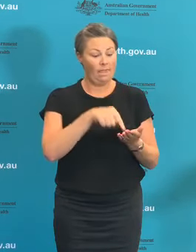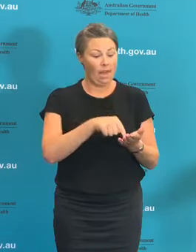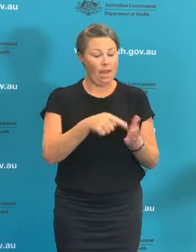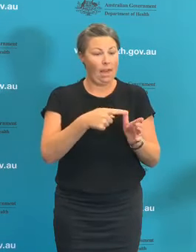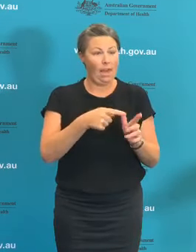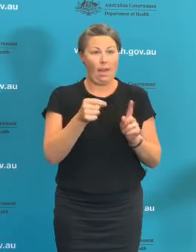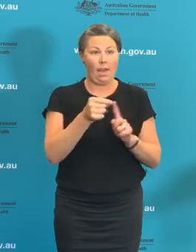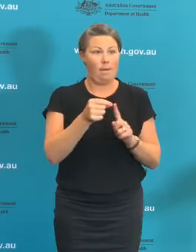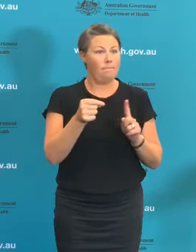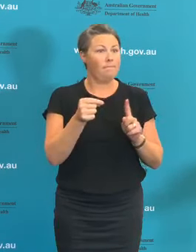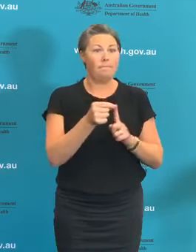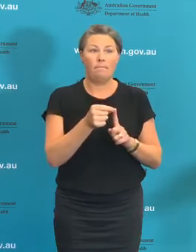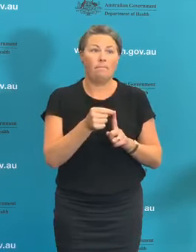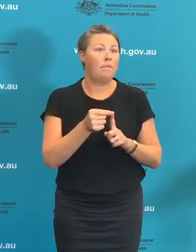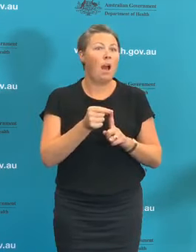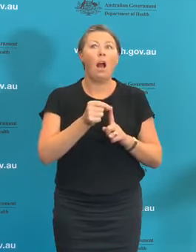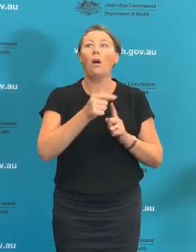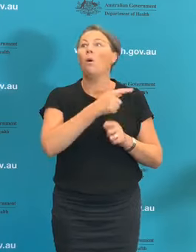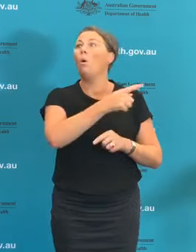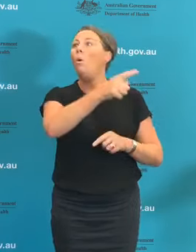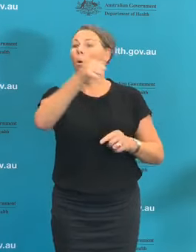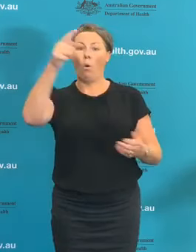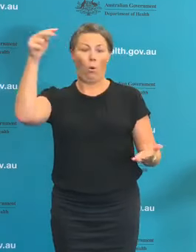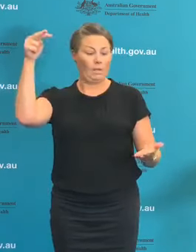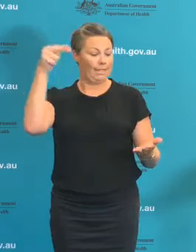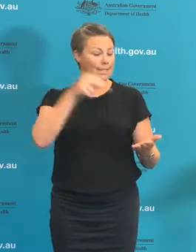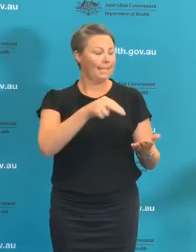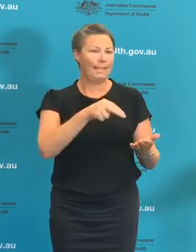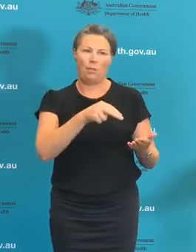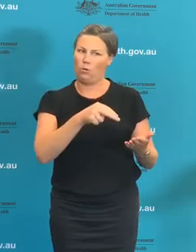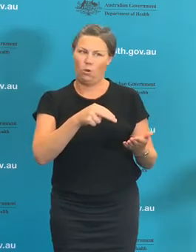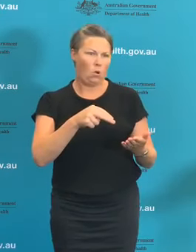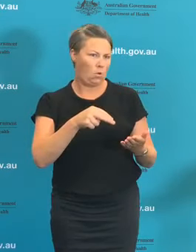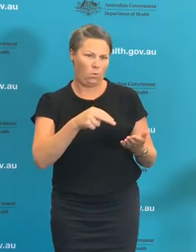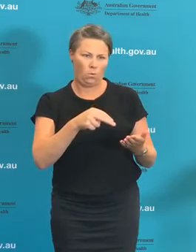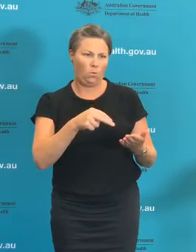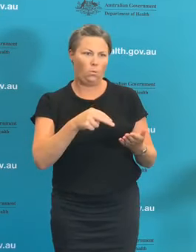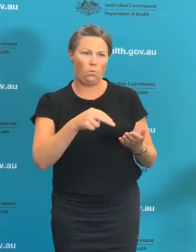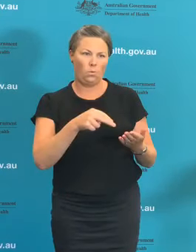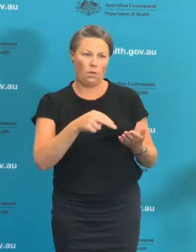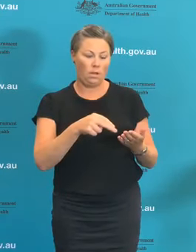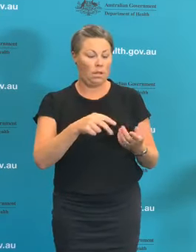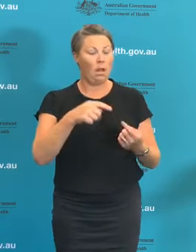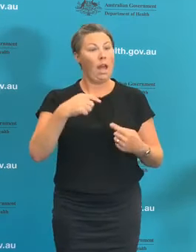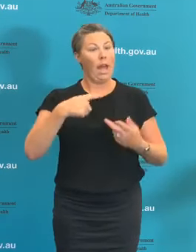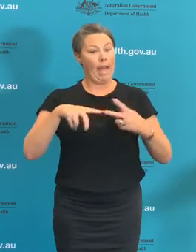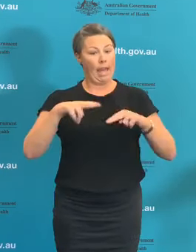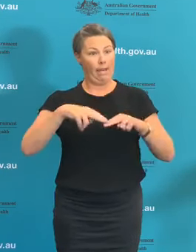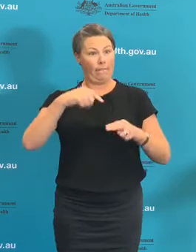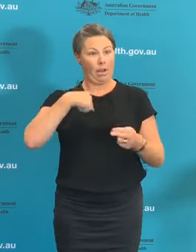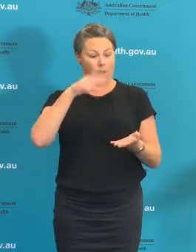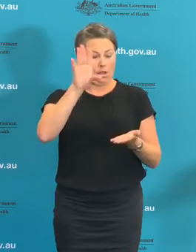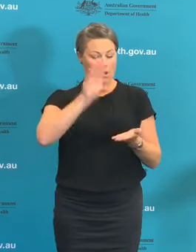someone's mobile phone and is only released, so there's two levels of consent here. Firstly someone has to download the app to